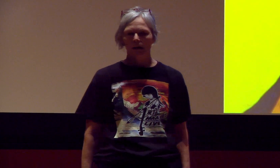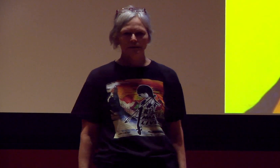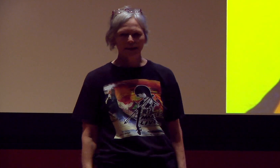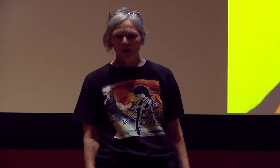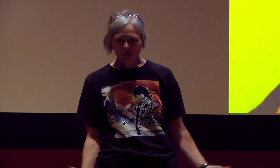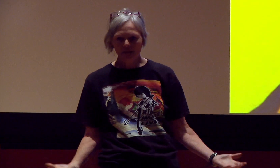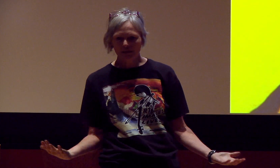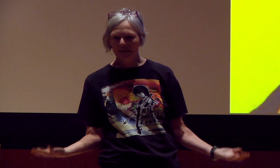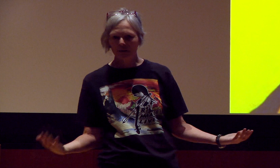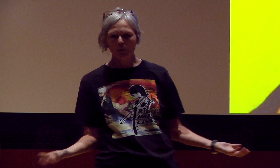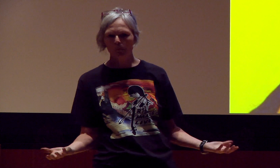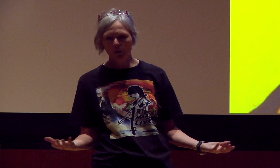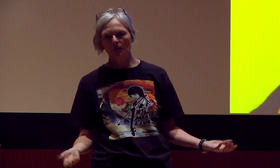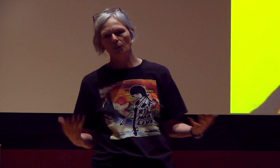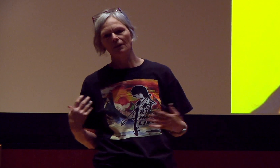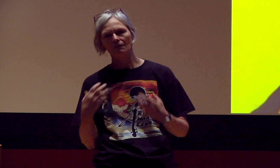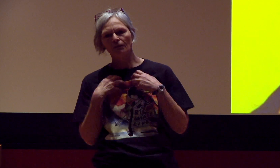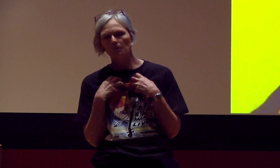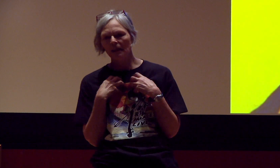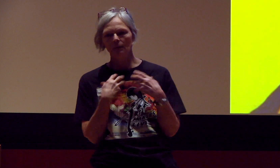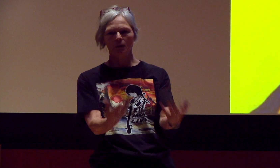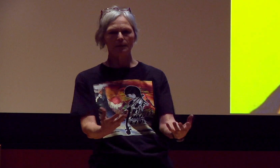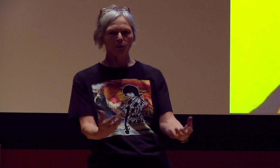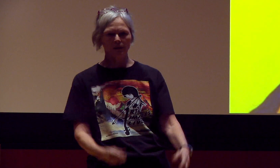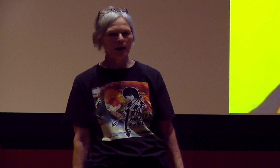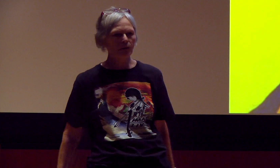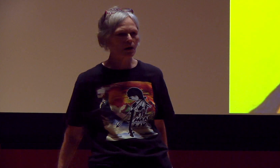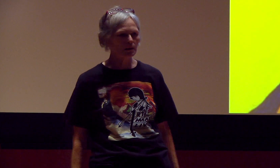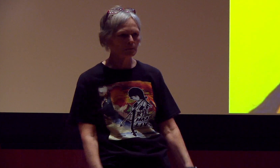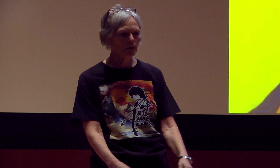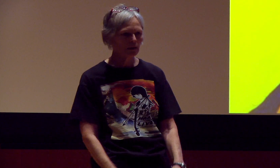Technology is so important for me when I’m doing live art.